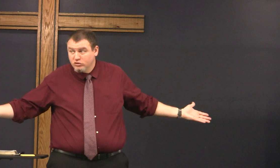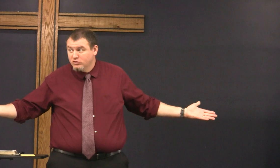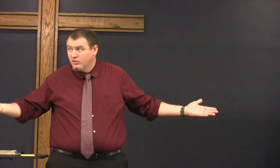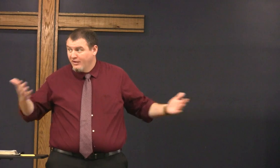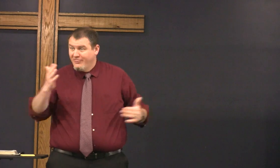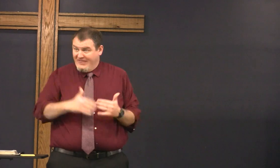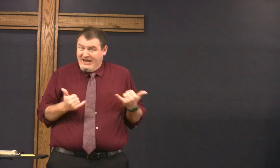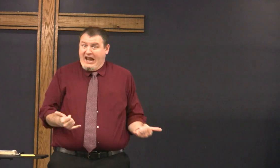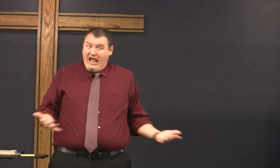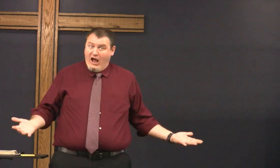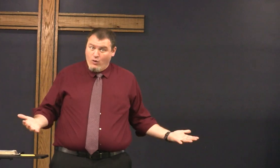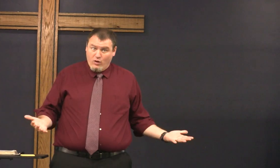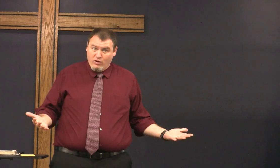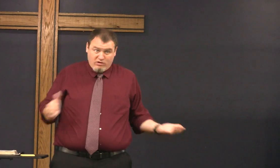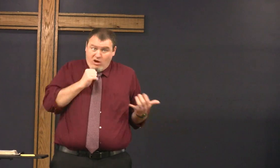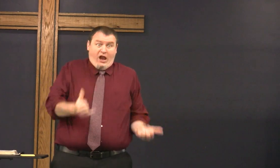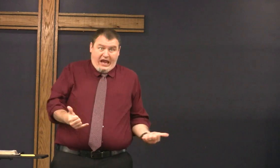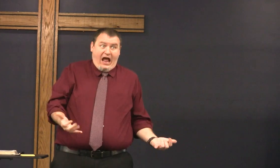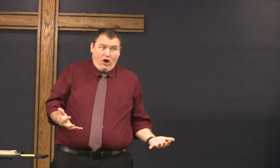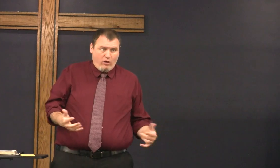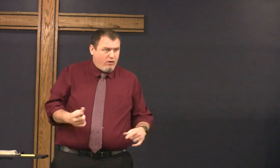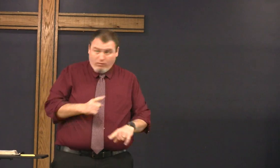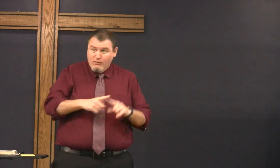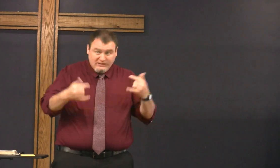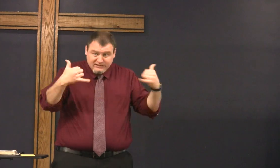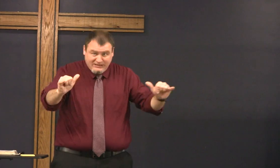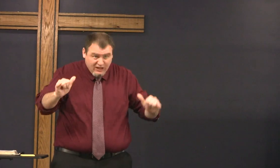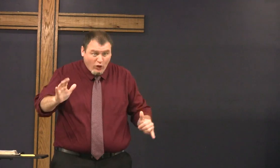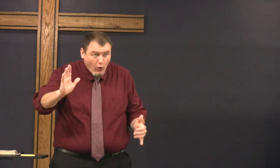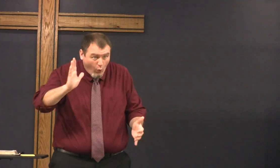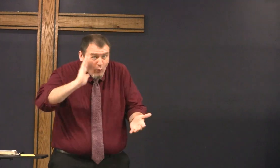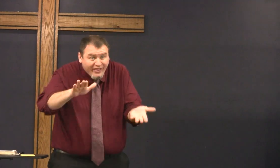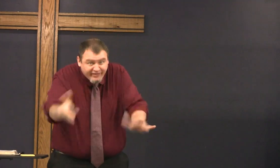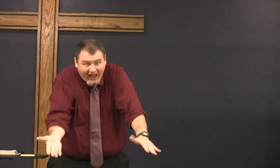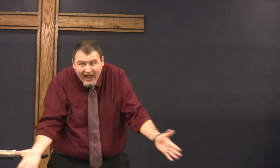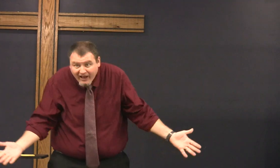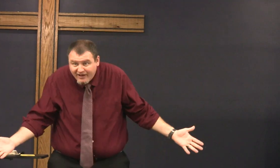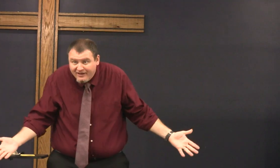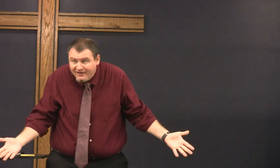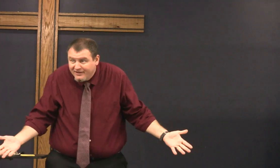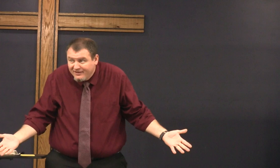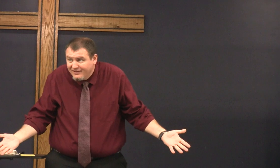later on not now but she's still gonna die